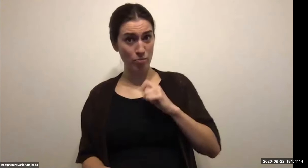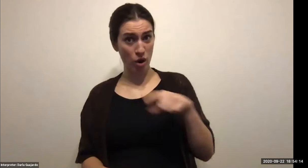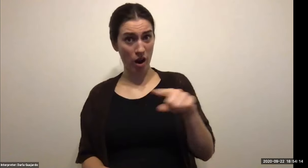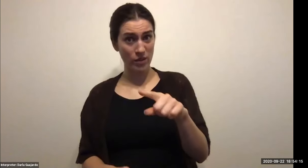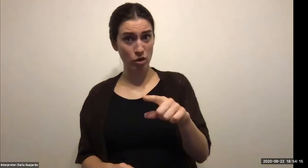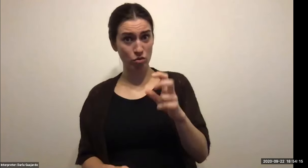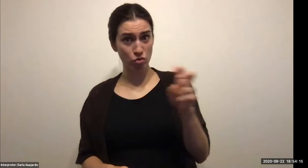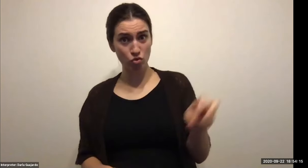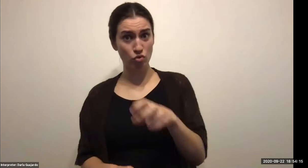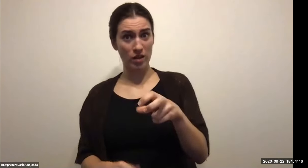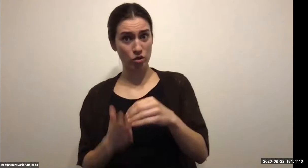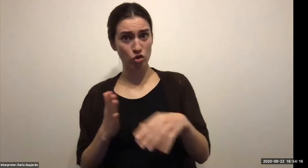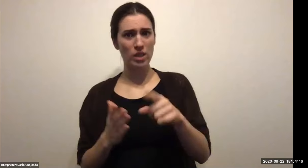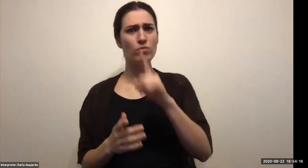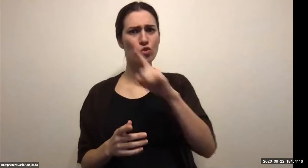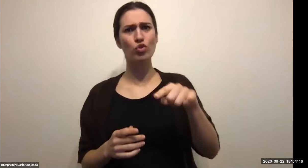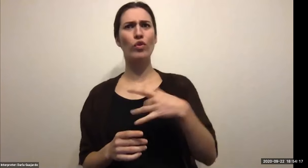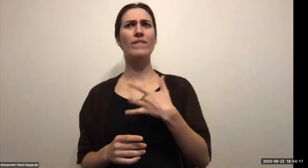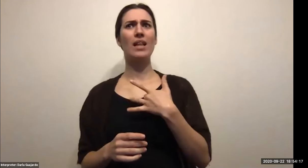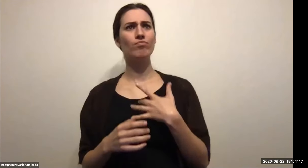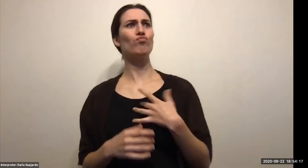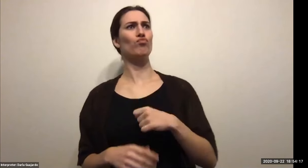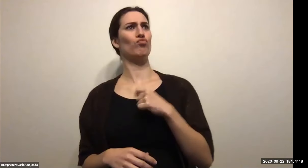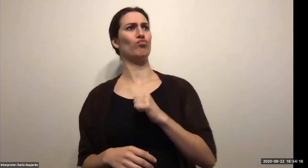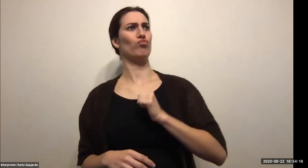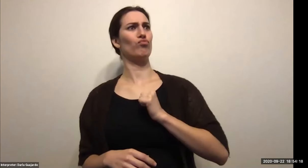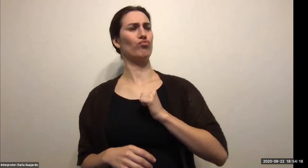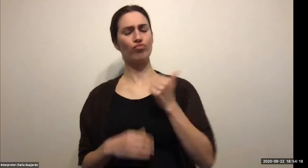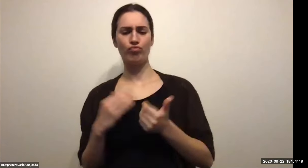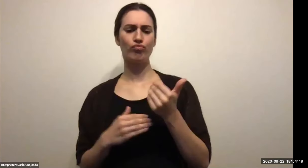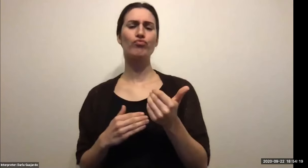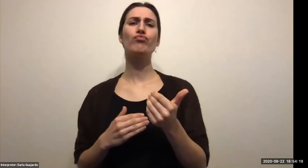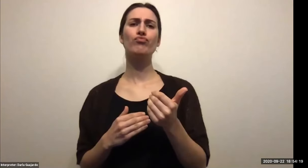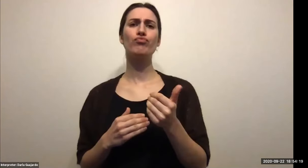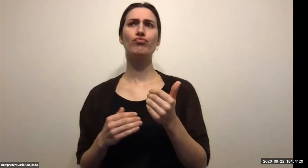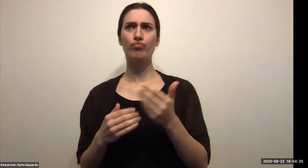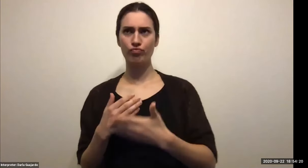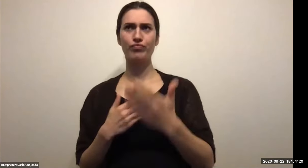Keith Wolling: So if you can afford it and do it to time to do it because you don't want to get later on and think about should have gone for my master's